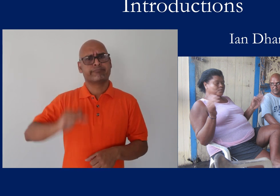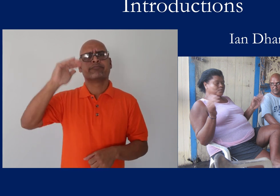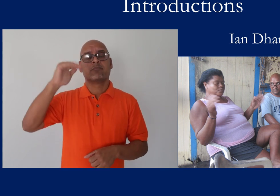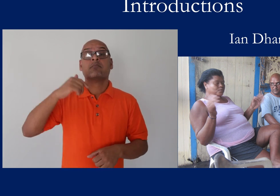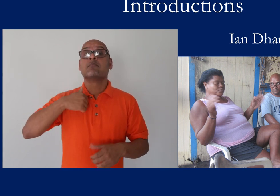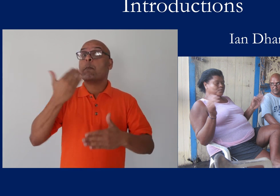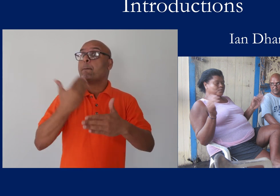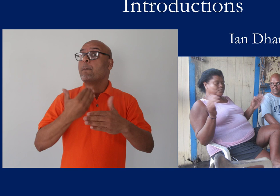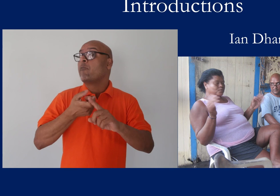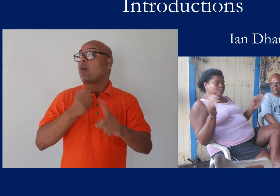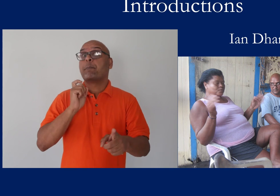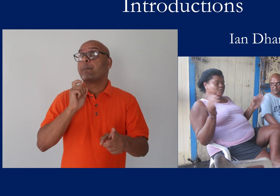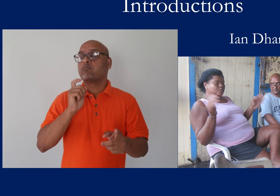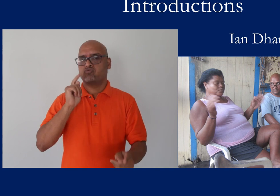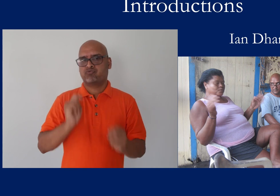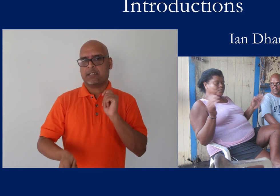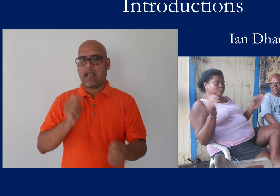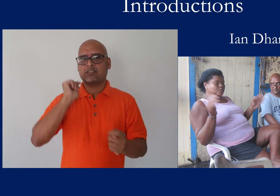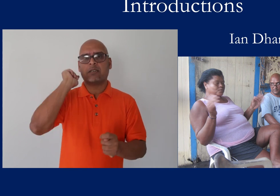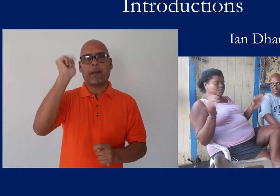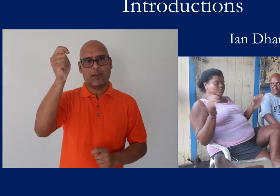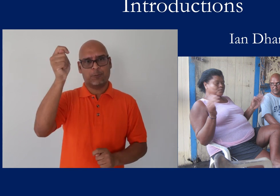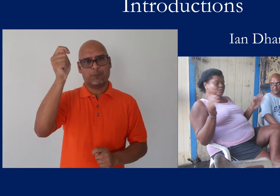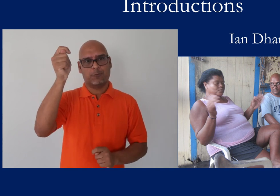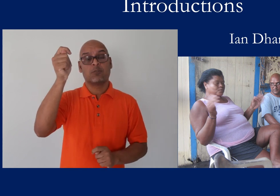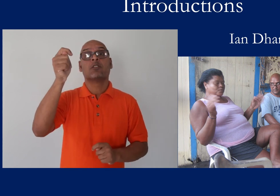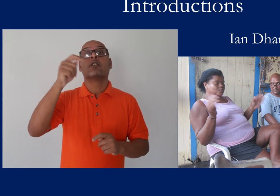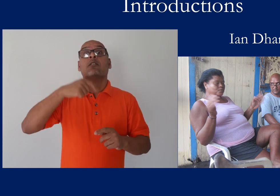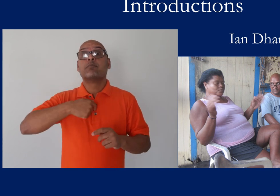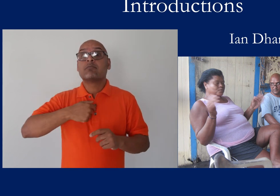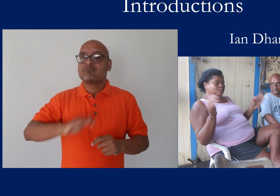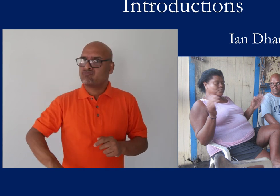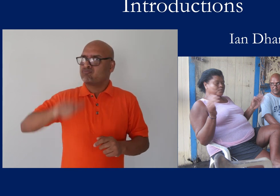I was born completely deaf and i'm from Trinidad Tobago.